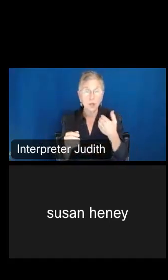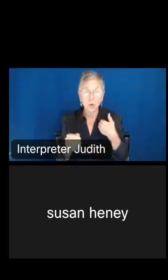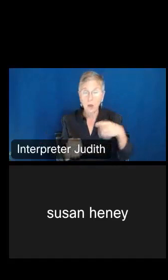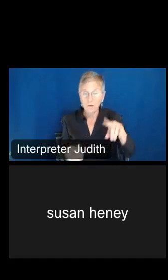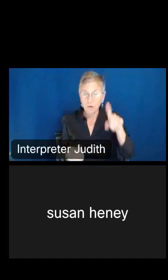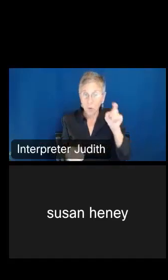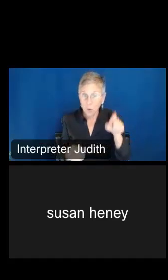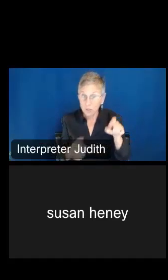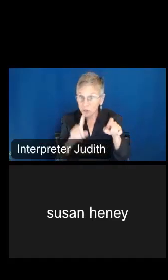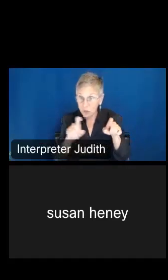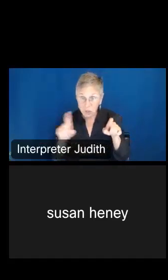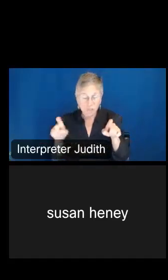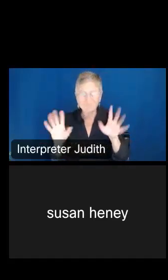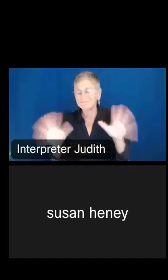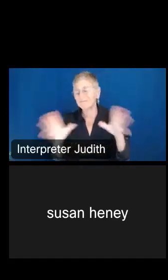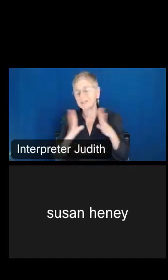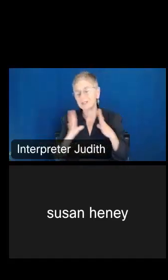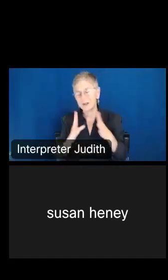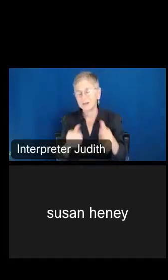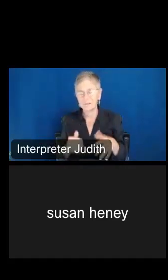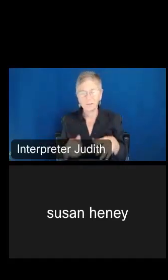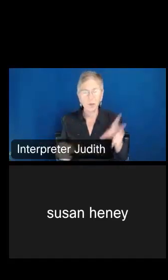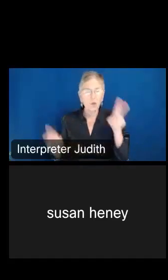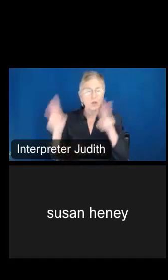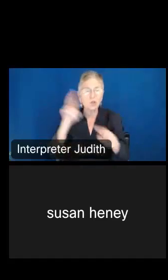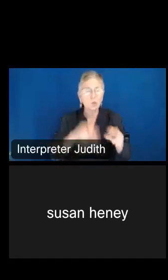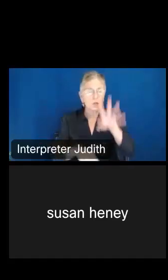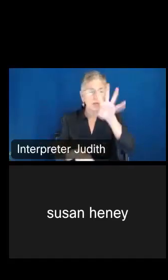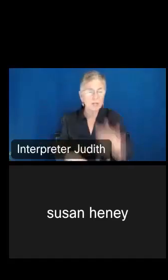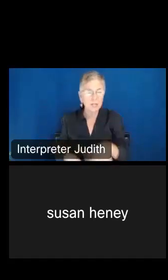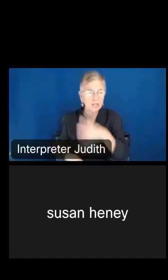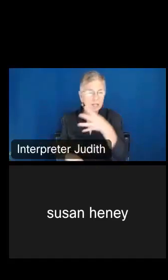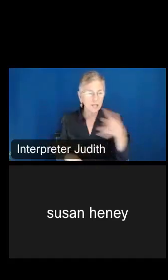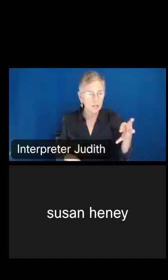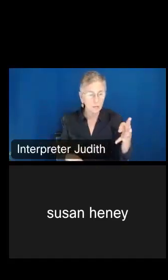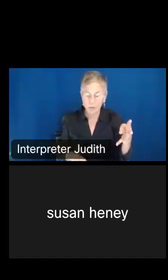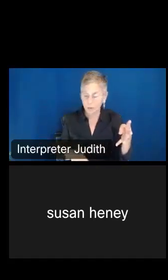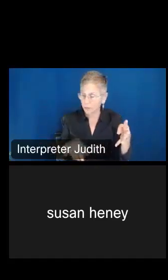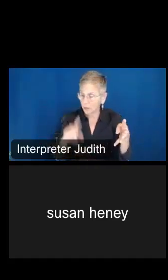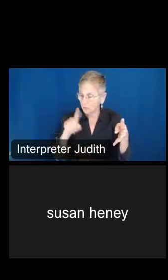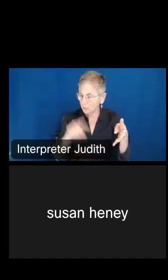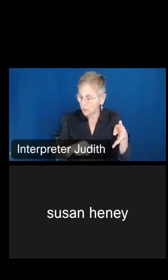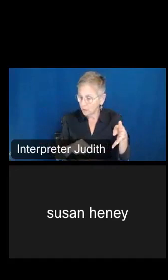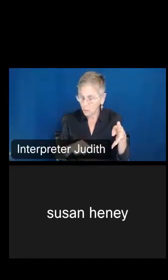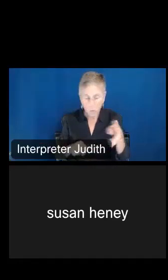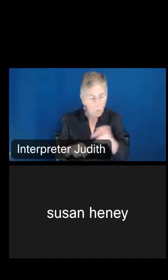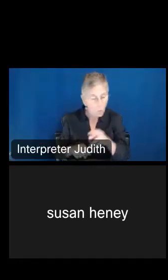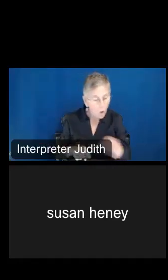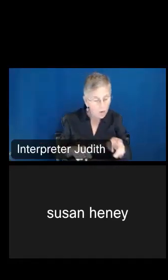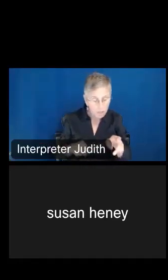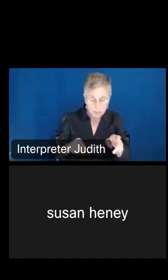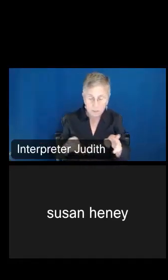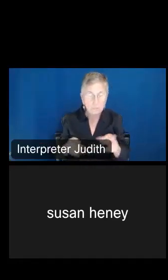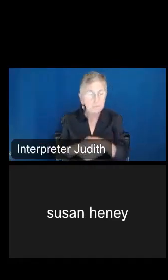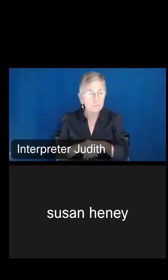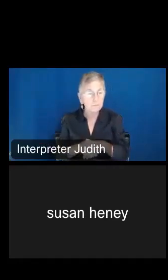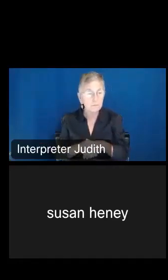Okay. We'll go ahead and view our table in the bottom right-hand corner. And it will